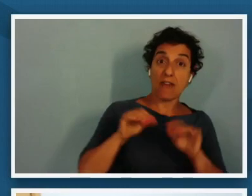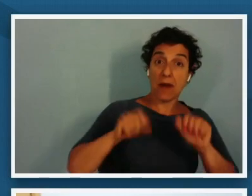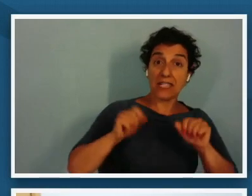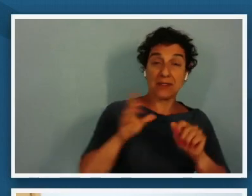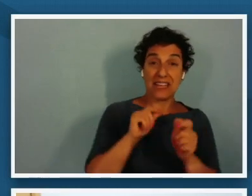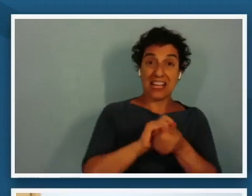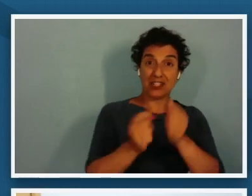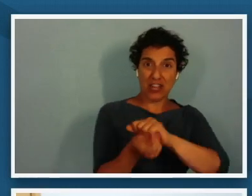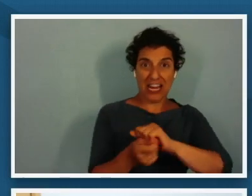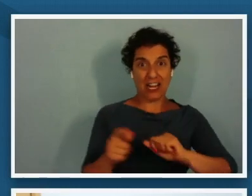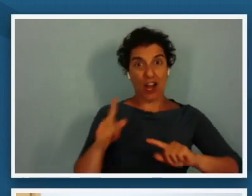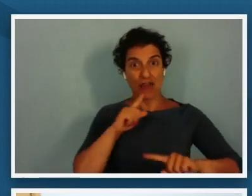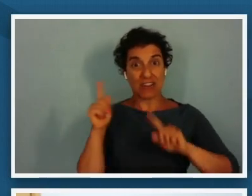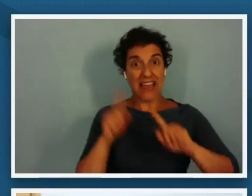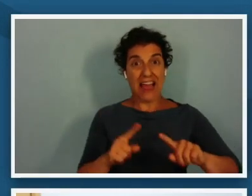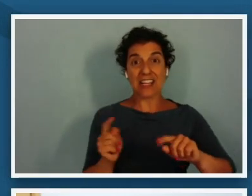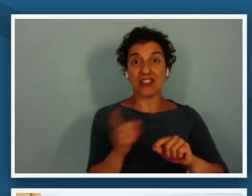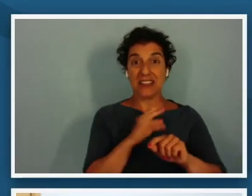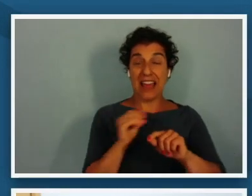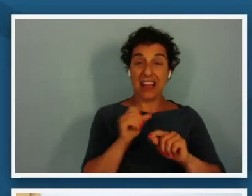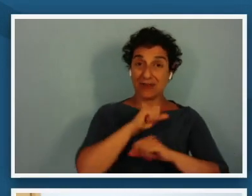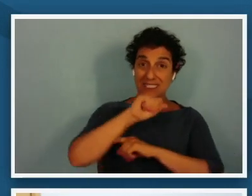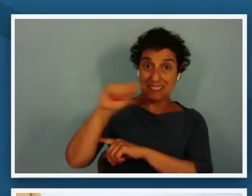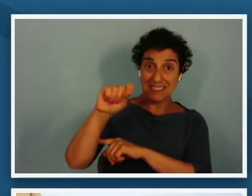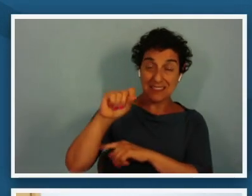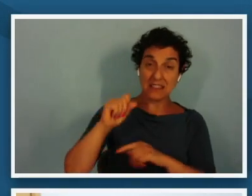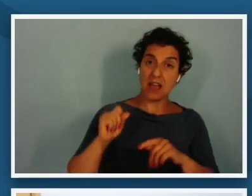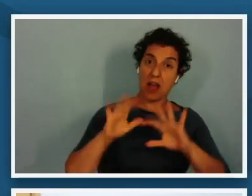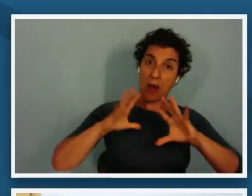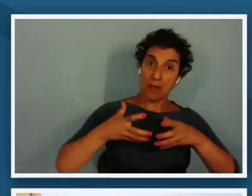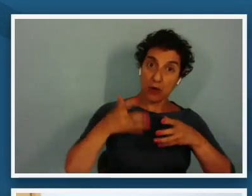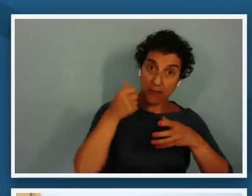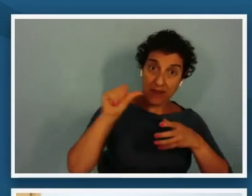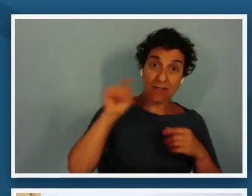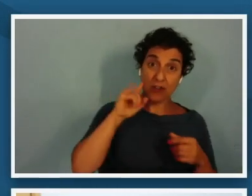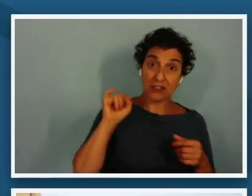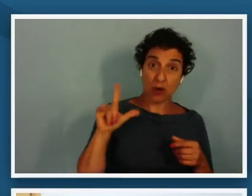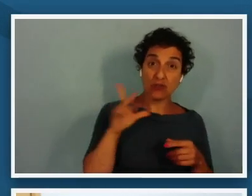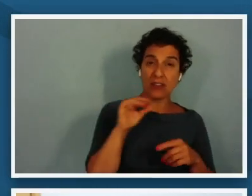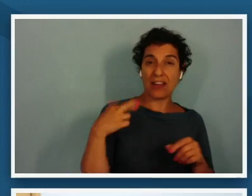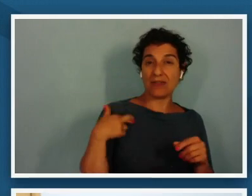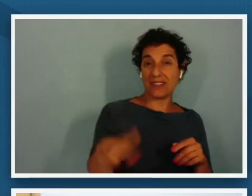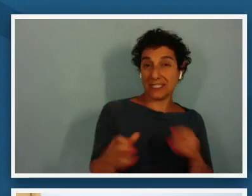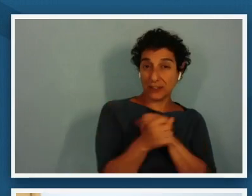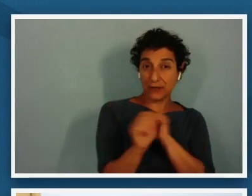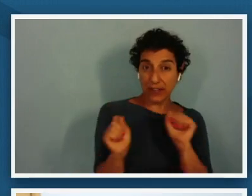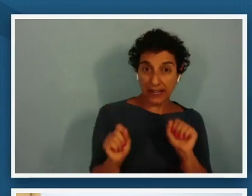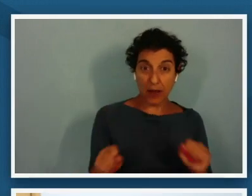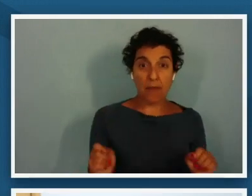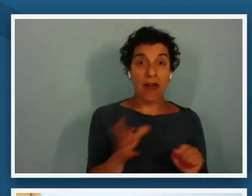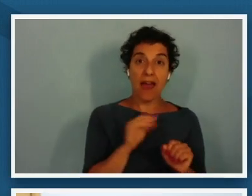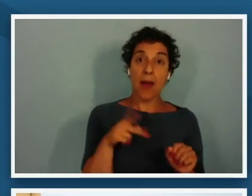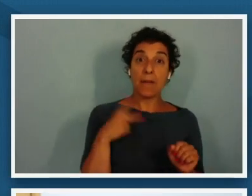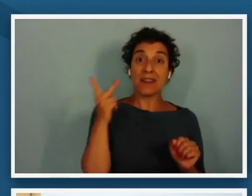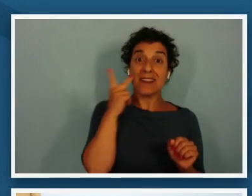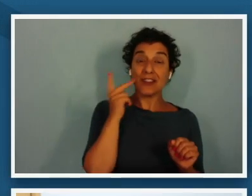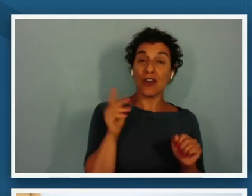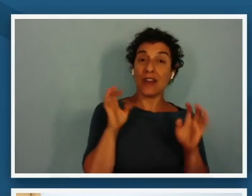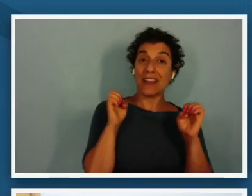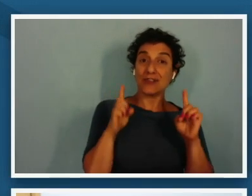and resistance a movement of social and religious freedom